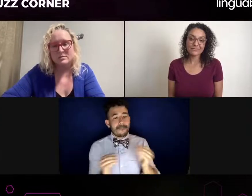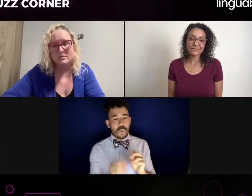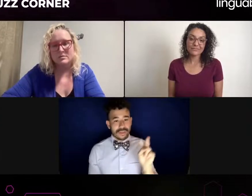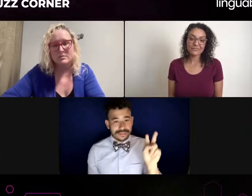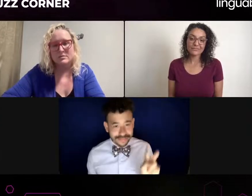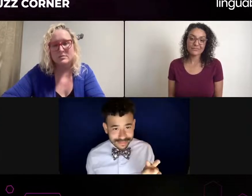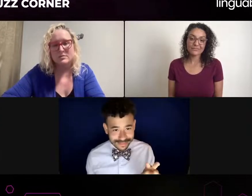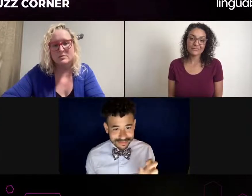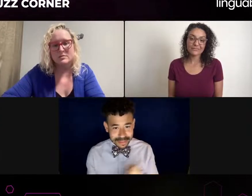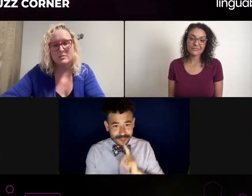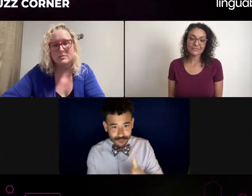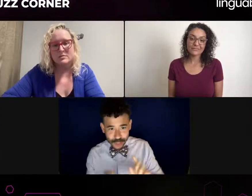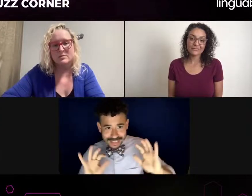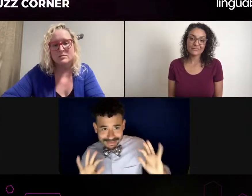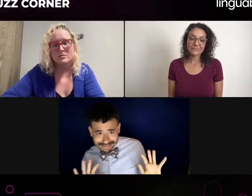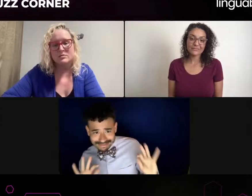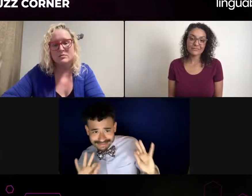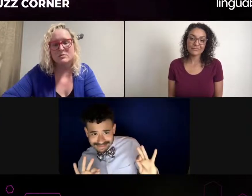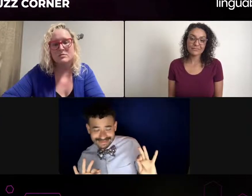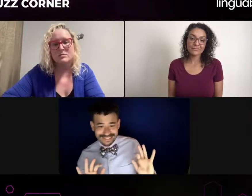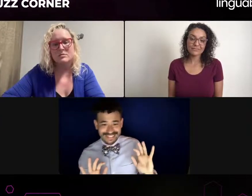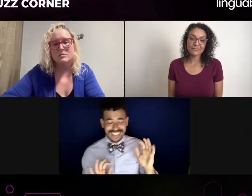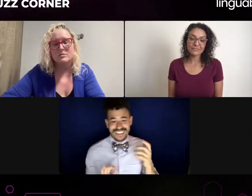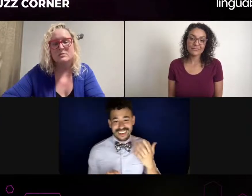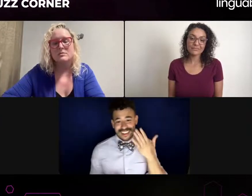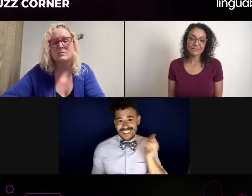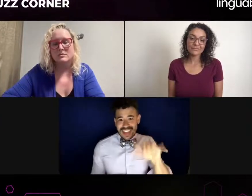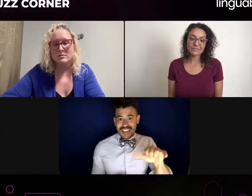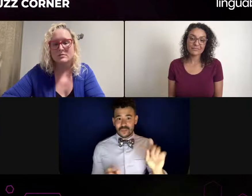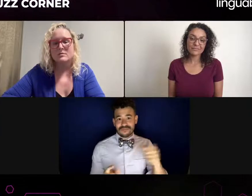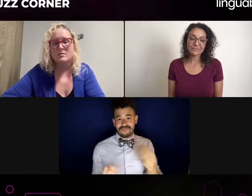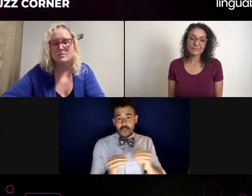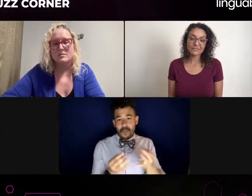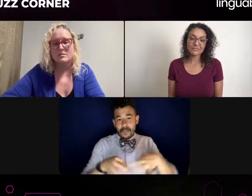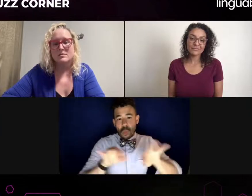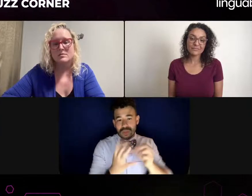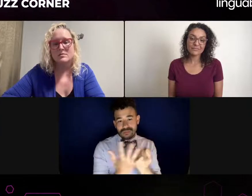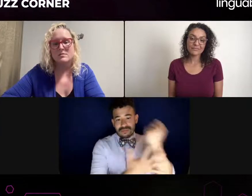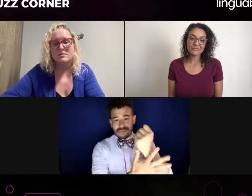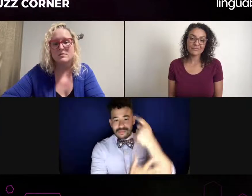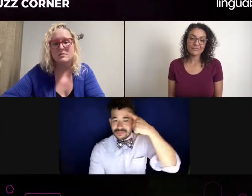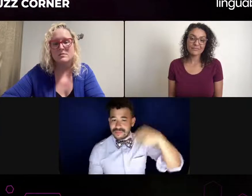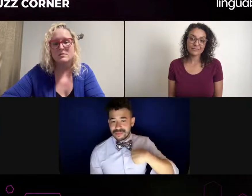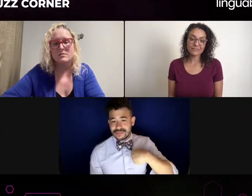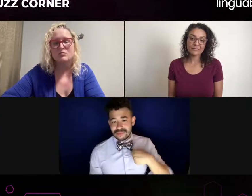that Rayni's comment was very interesting. Yeah. You know, where you know, interpreters and...